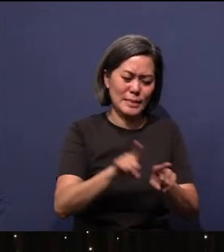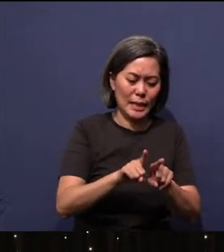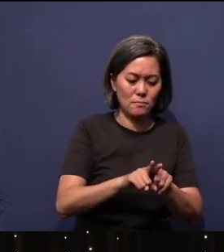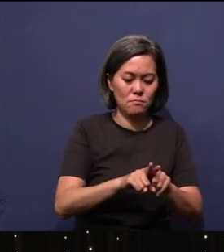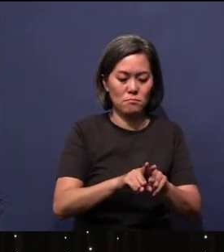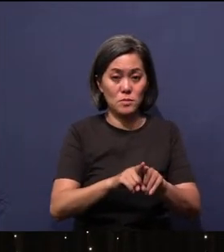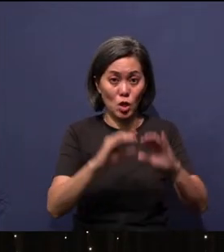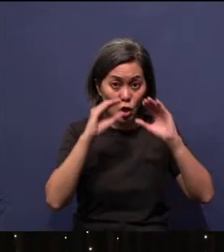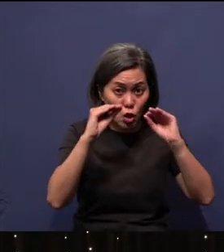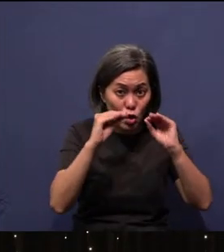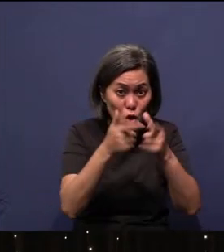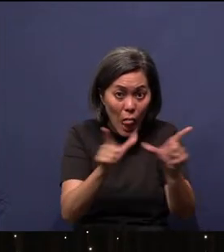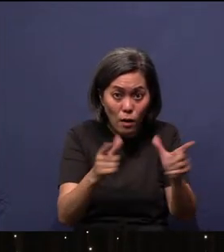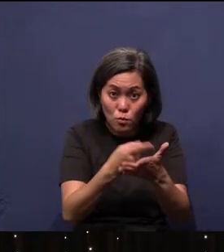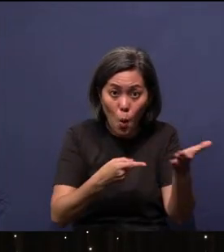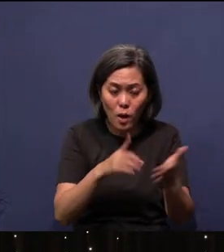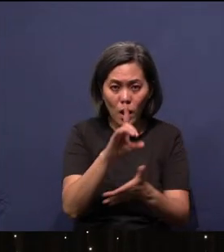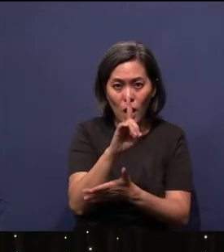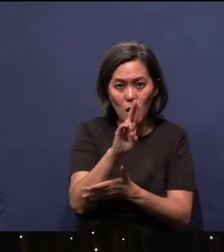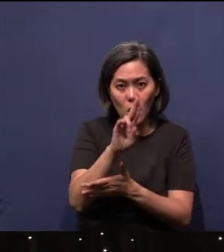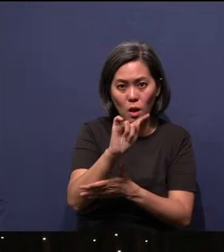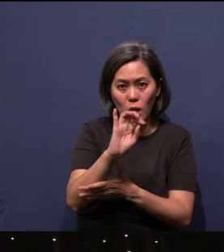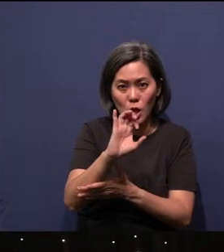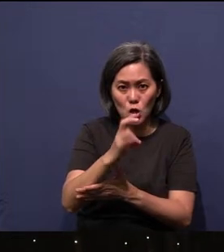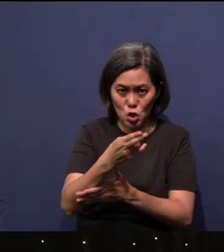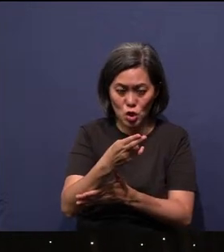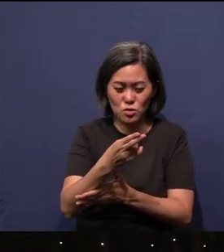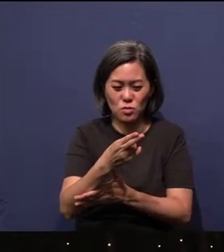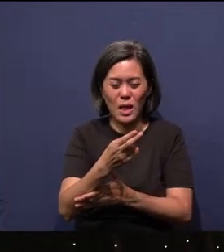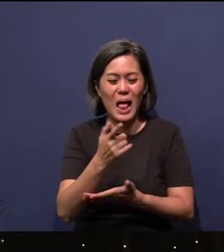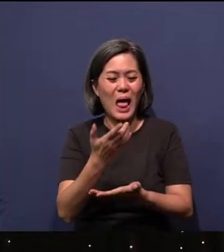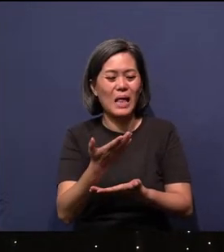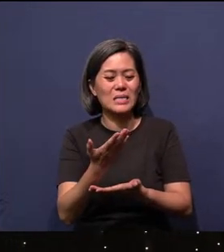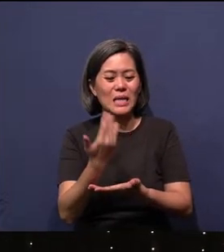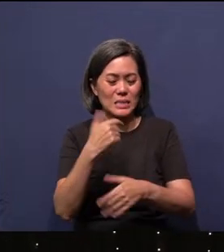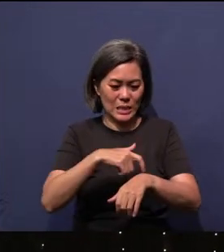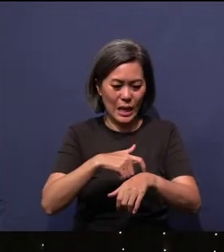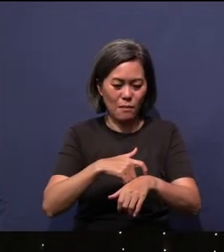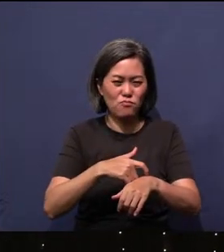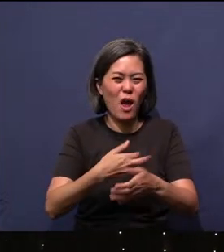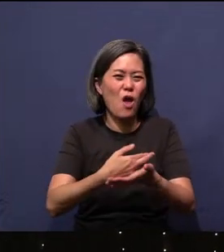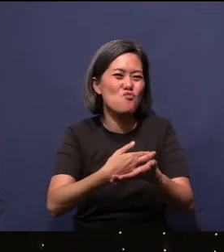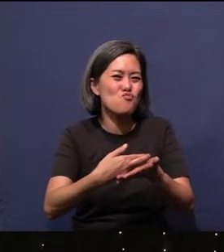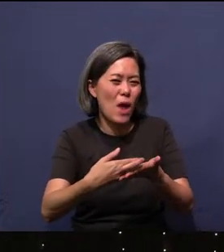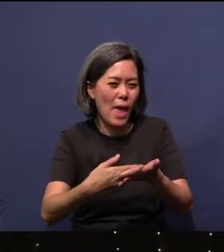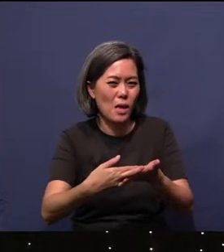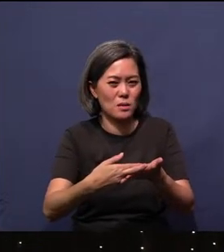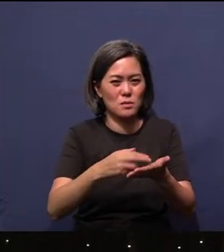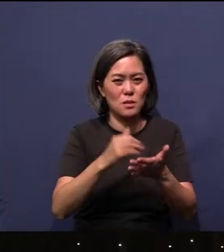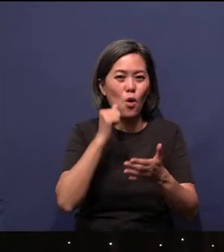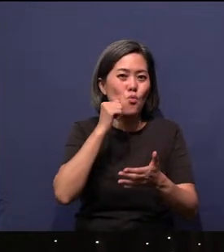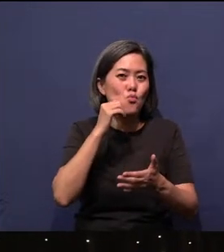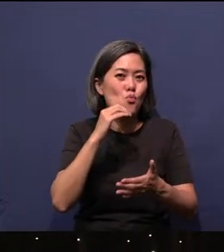For those times, rare to educate women, but Oma was educated very well. She came to